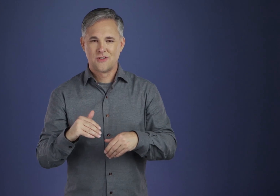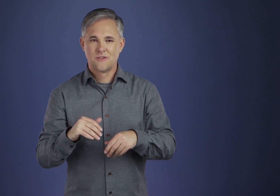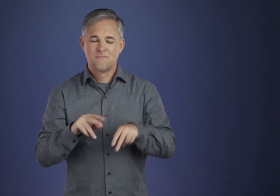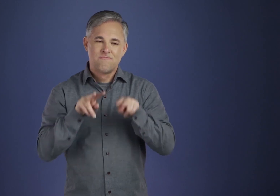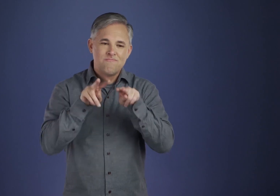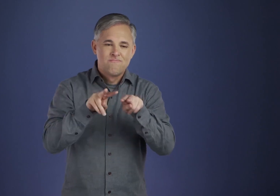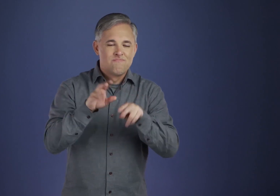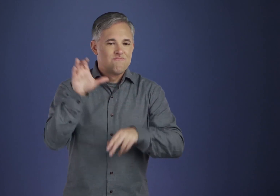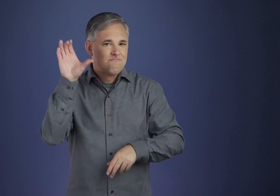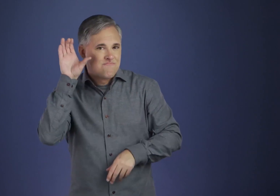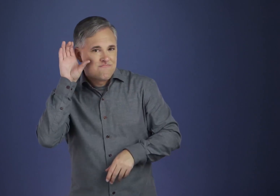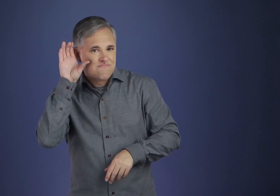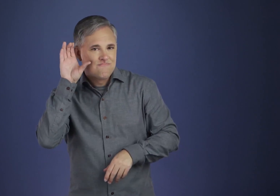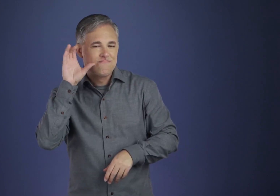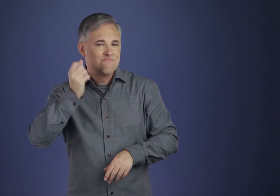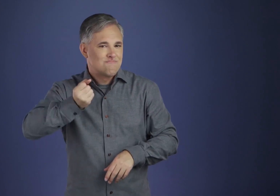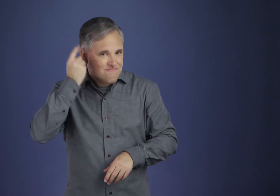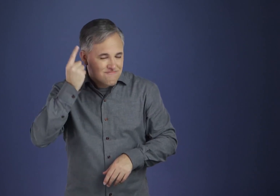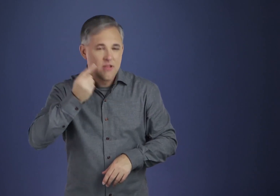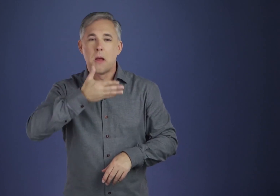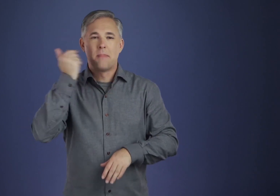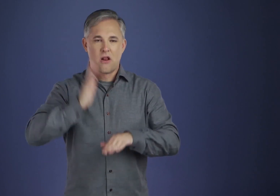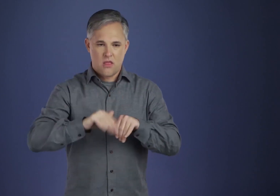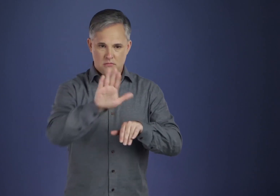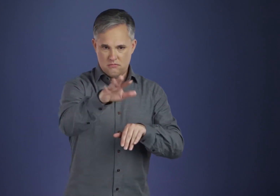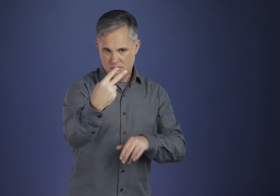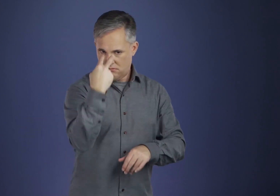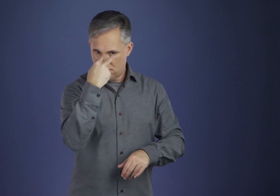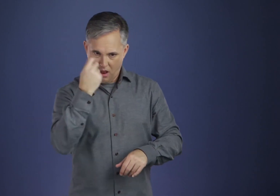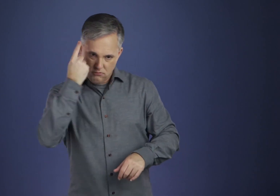We have seen A.A.'s ask with much earnestness and faith